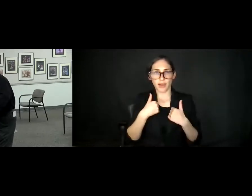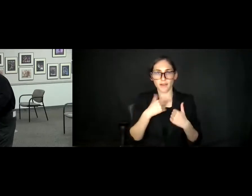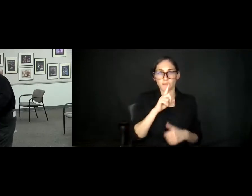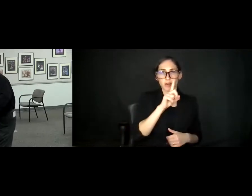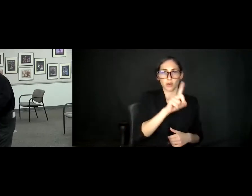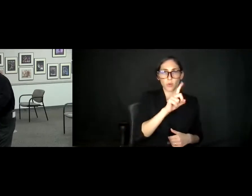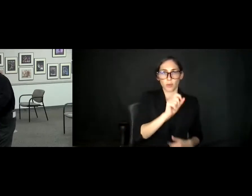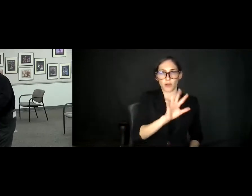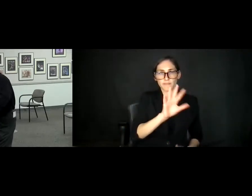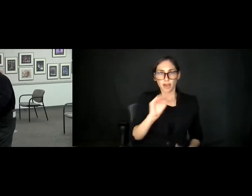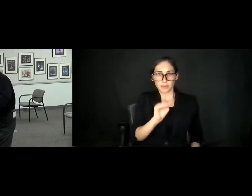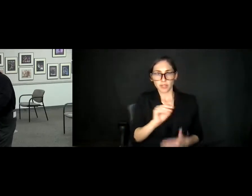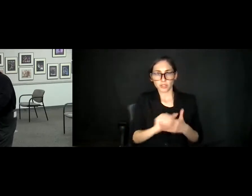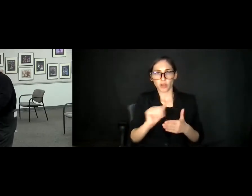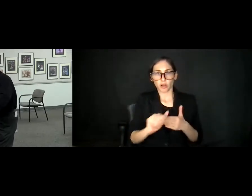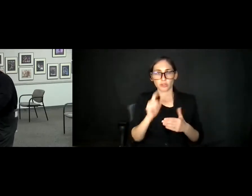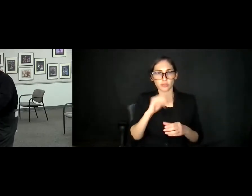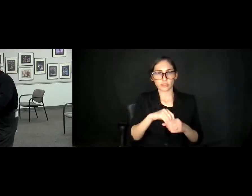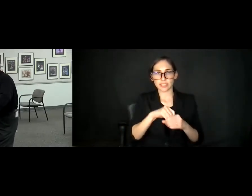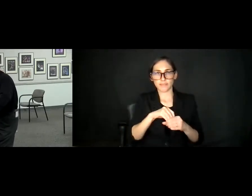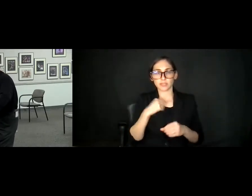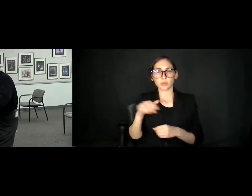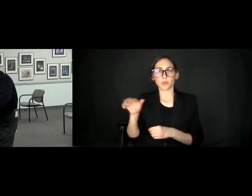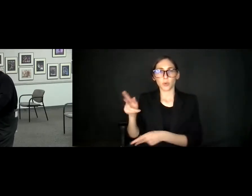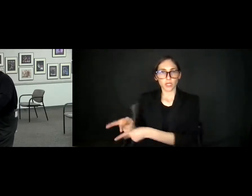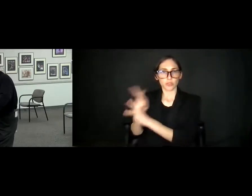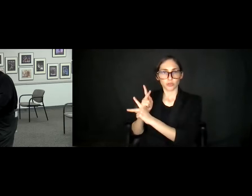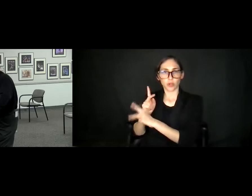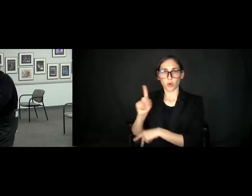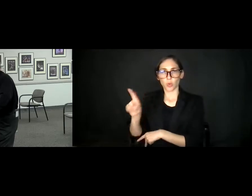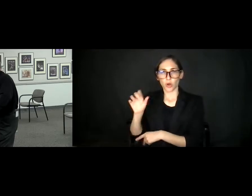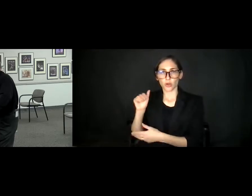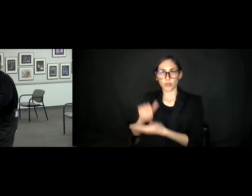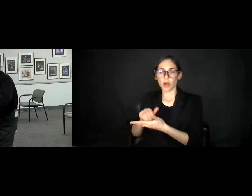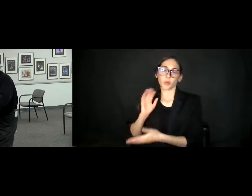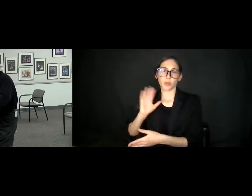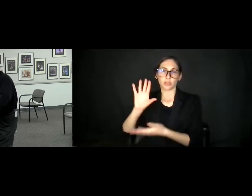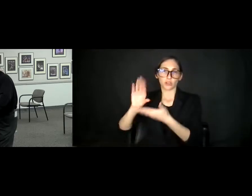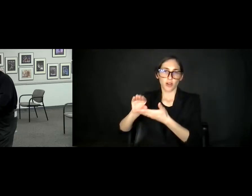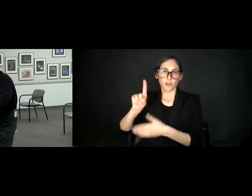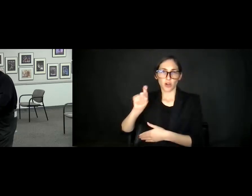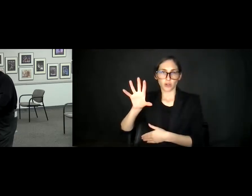Okay, we took about $100,000 off of one, about $50,000 off of the other,